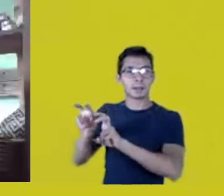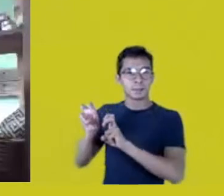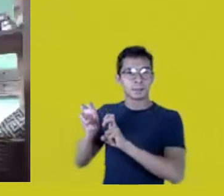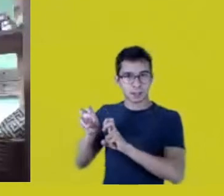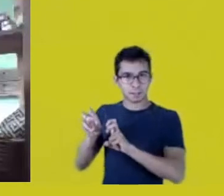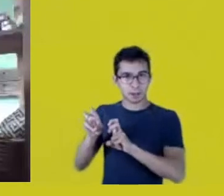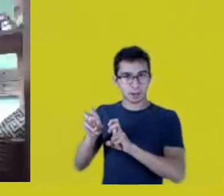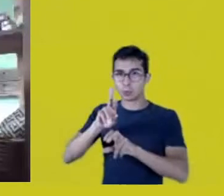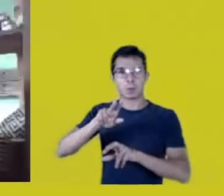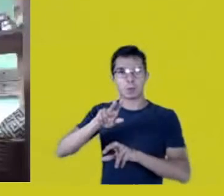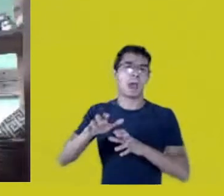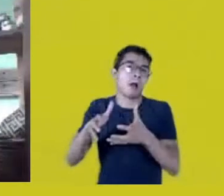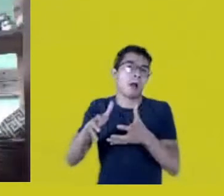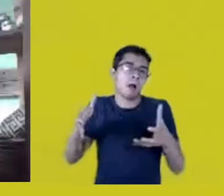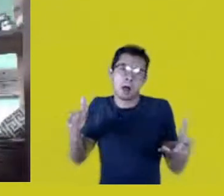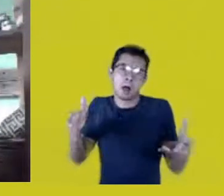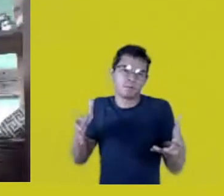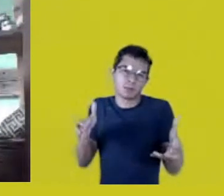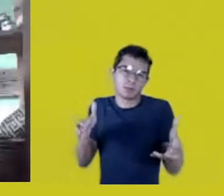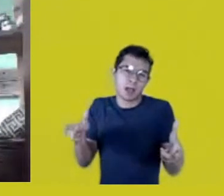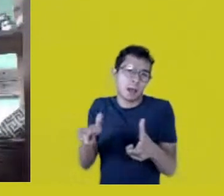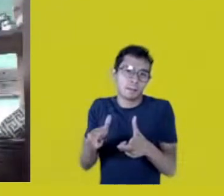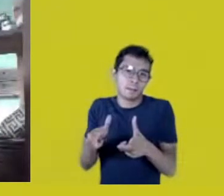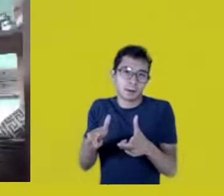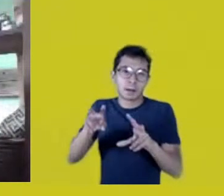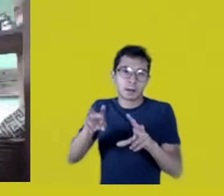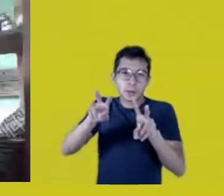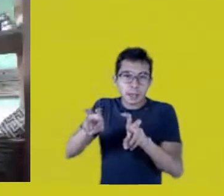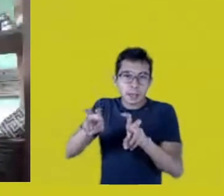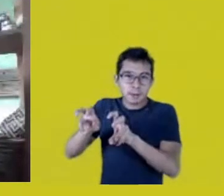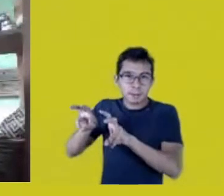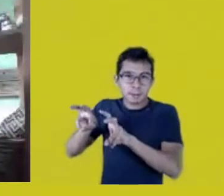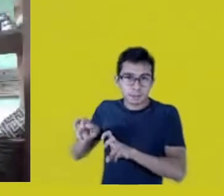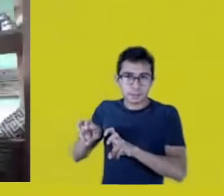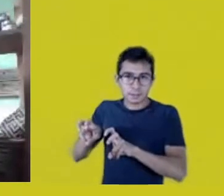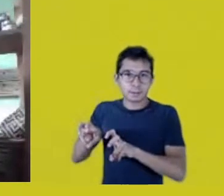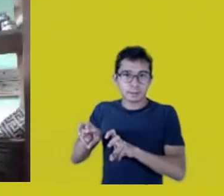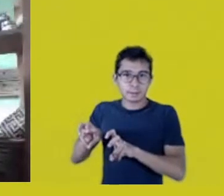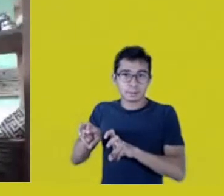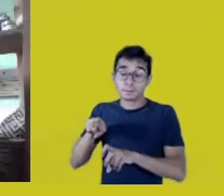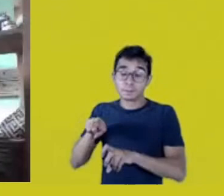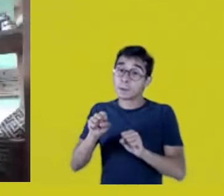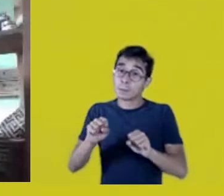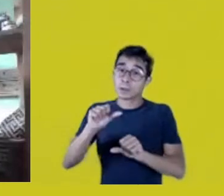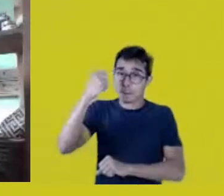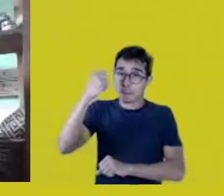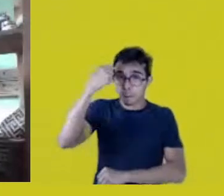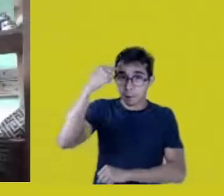“I’m working on this theme, so I’m free to discuss it. Perhaps we could rethink that today.